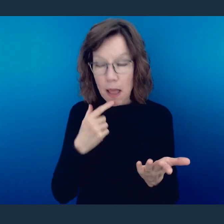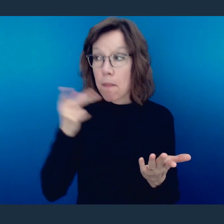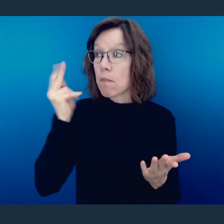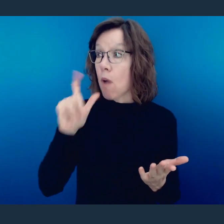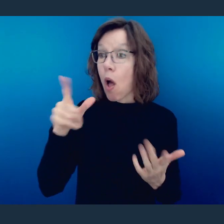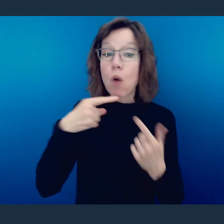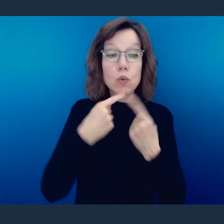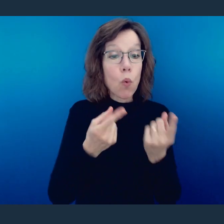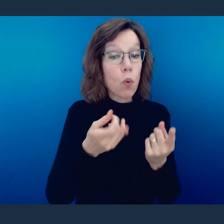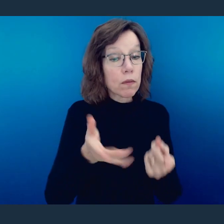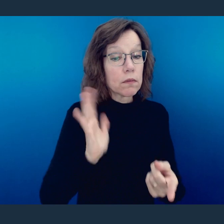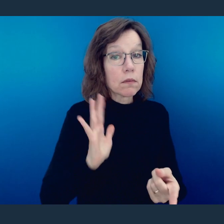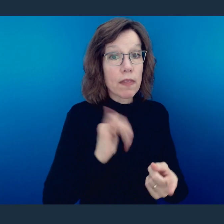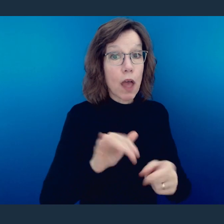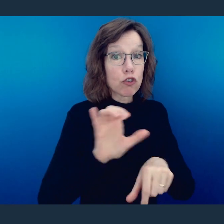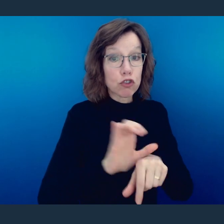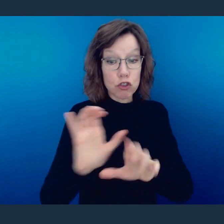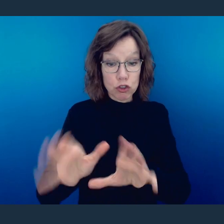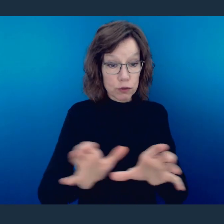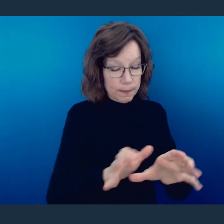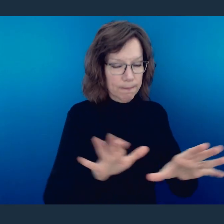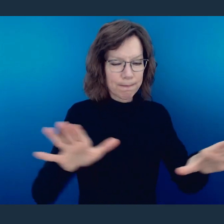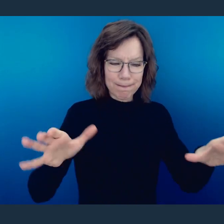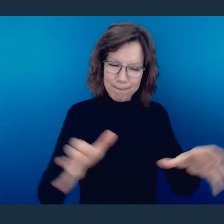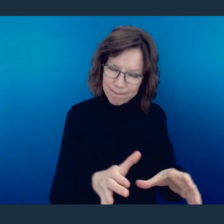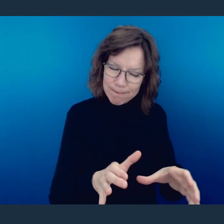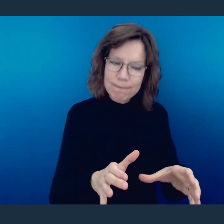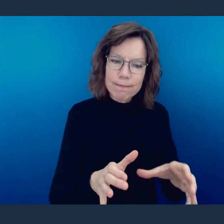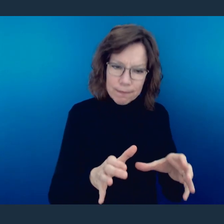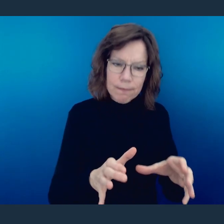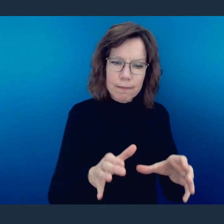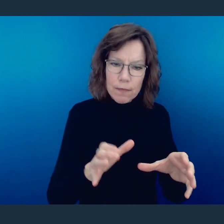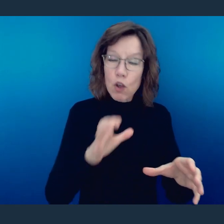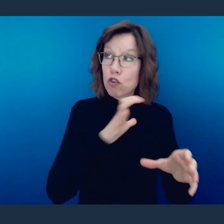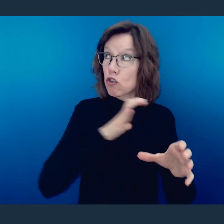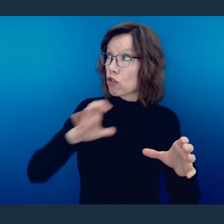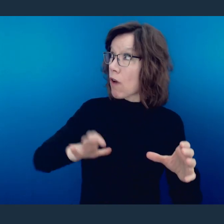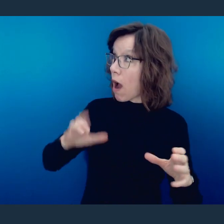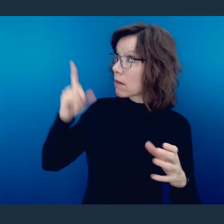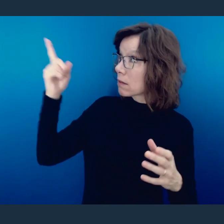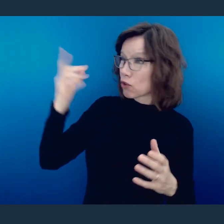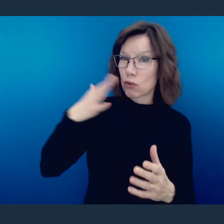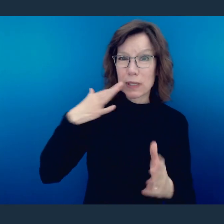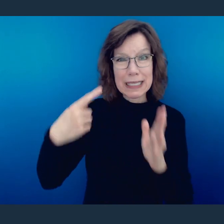tells us that Paul says to this congregation, "For I tell you that Christ became a servant